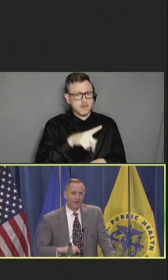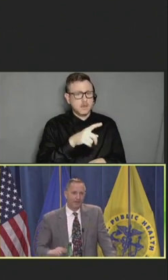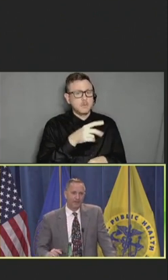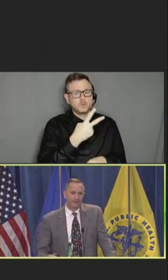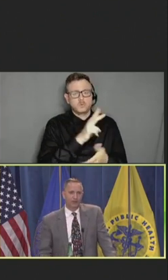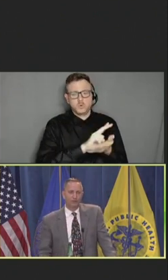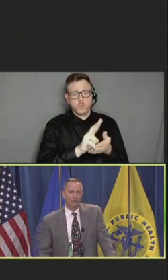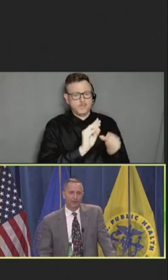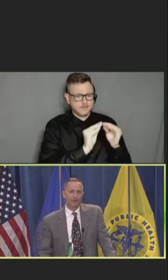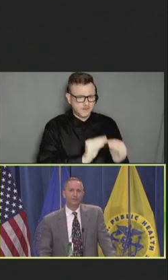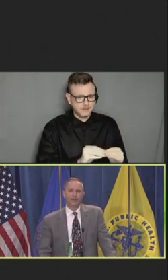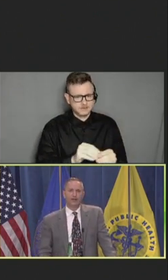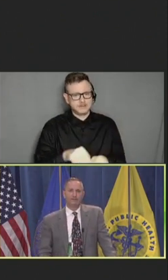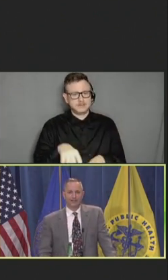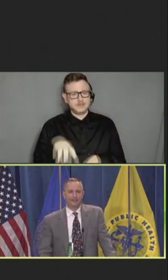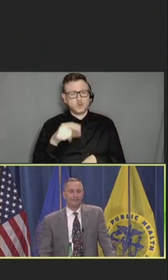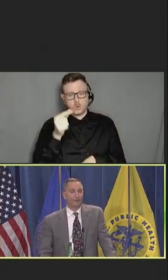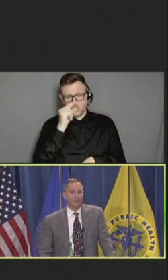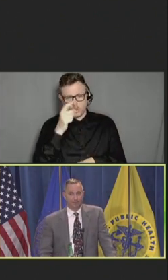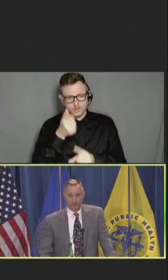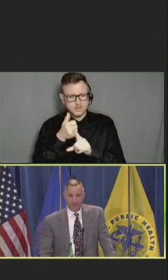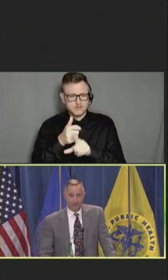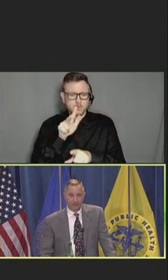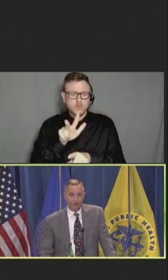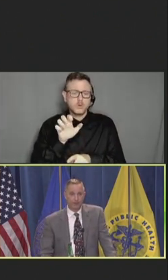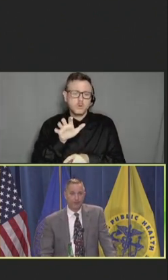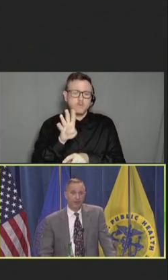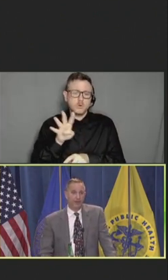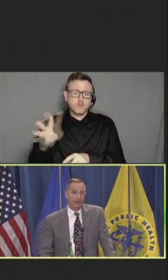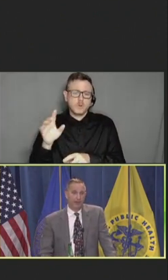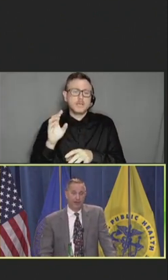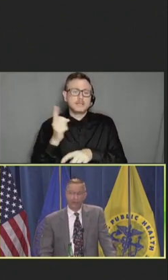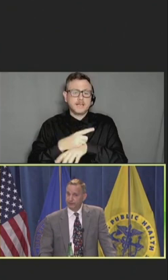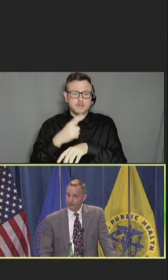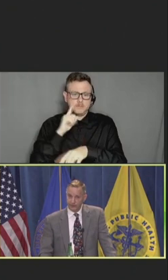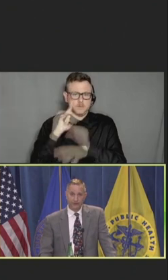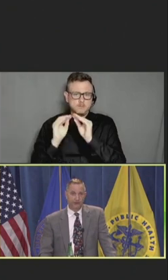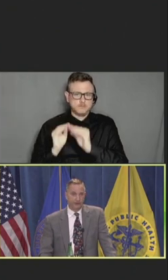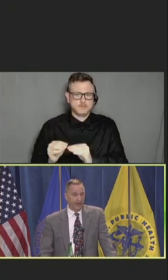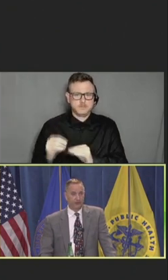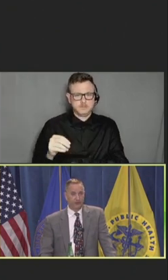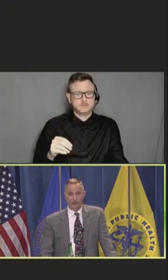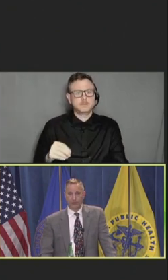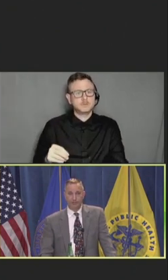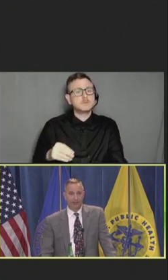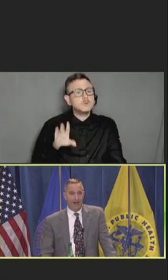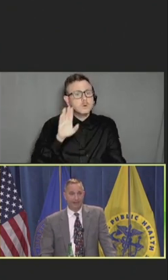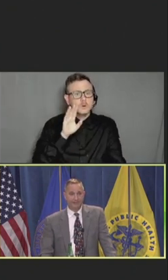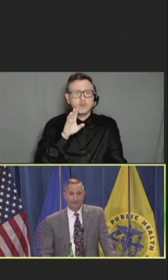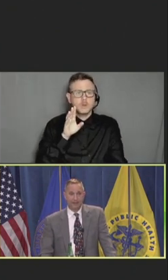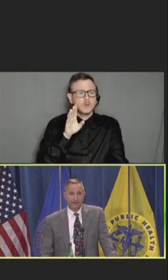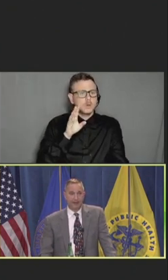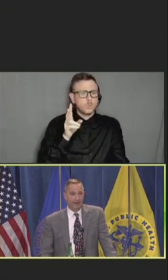So, we knew being a victim was pretty terrible. We sure as heck knew we weren't going to be the last.